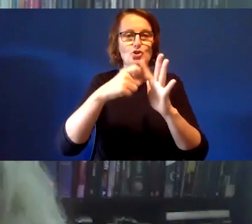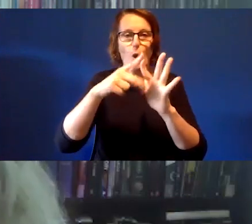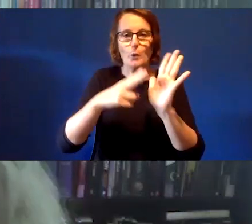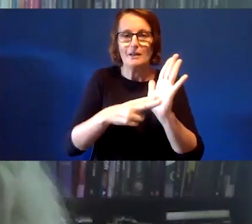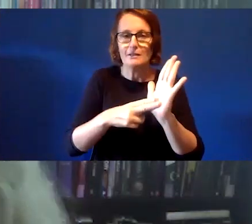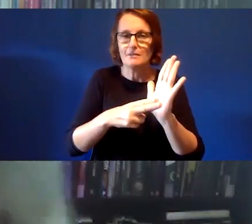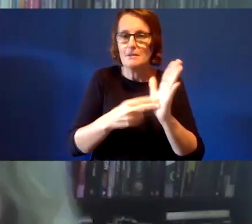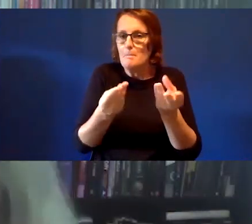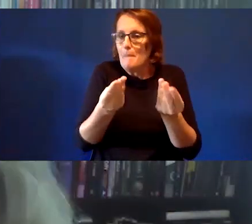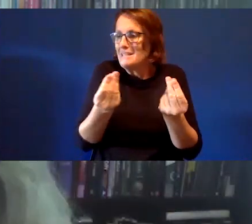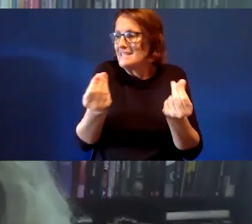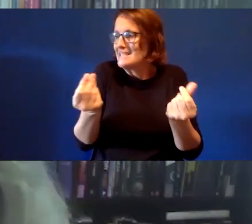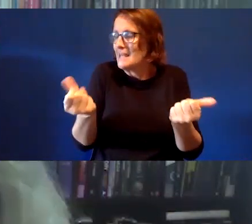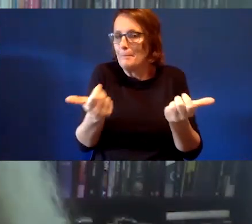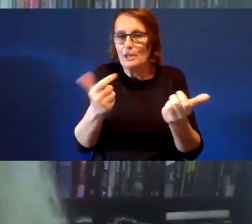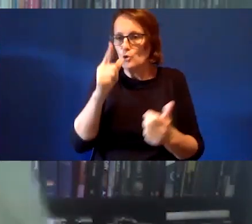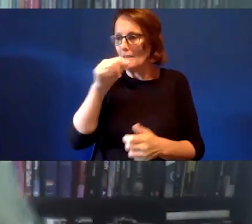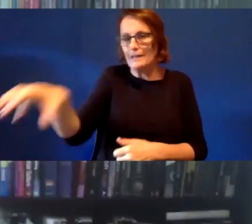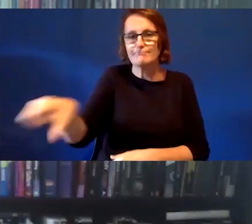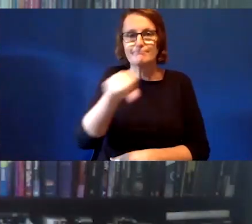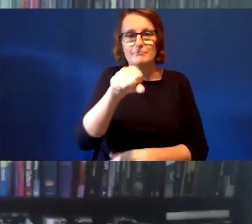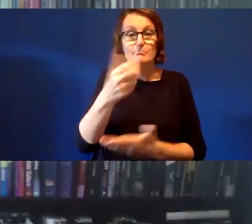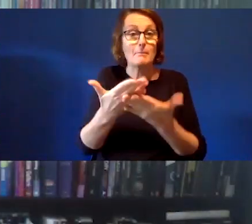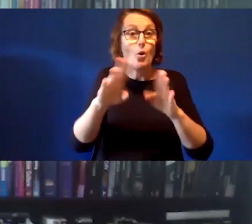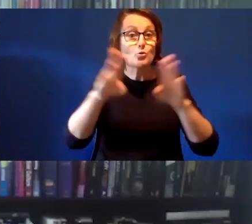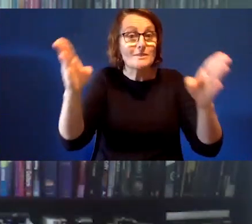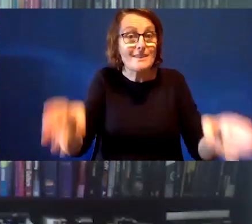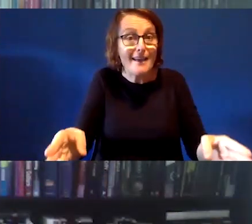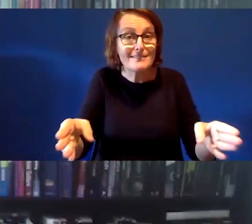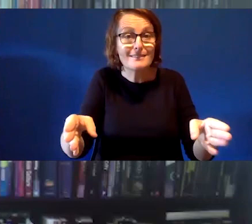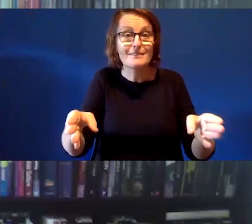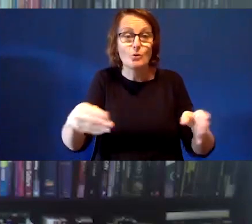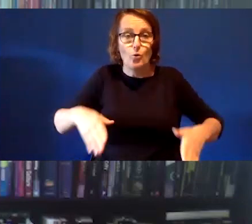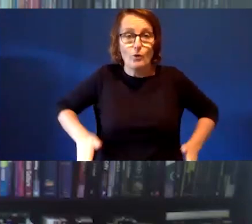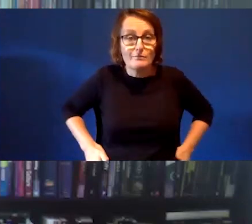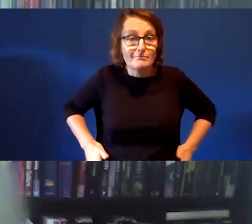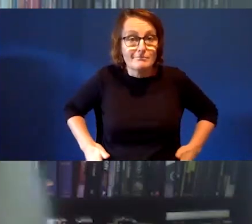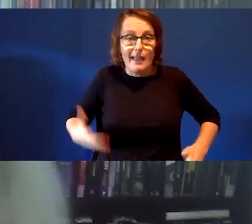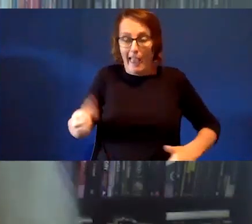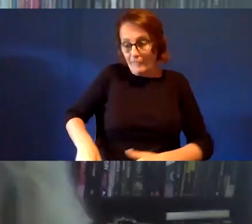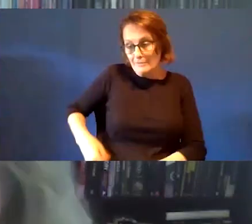sorry, arm's reach on your desk or even in your pockets. I have, for